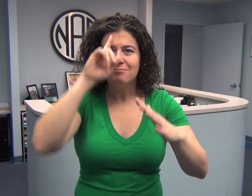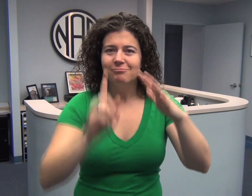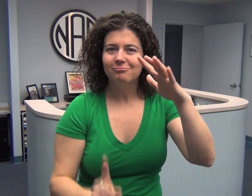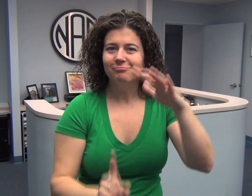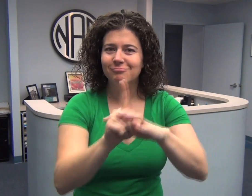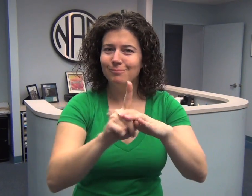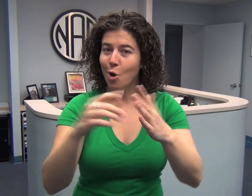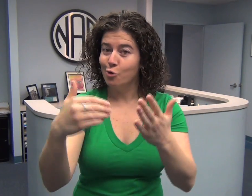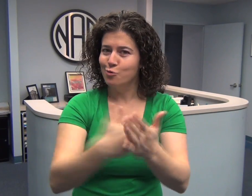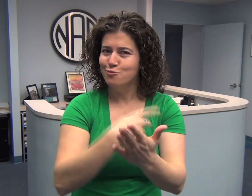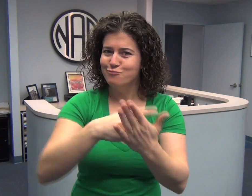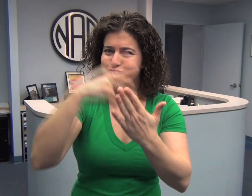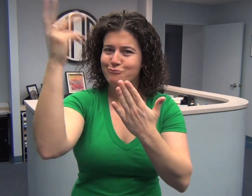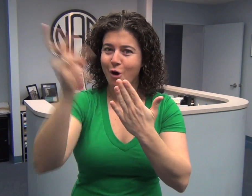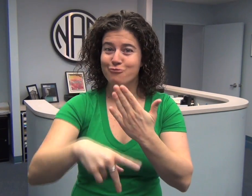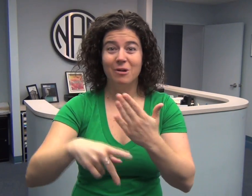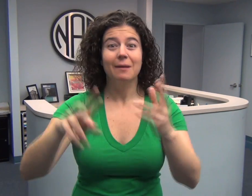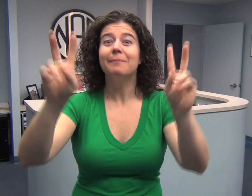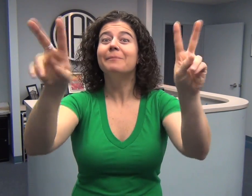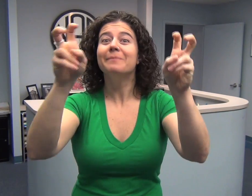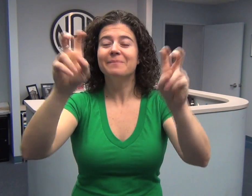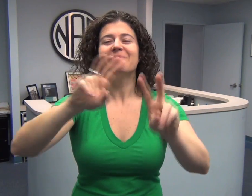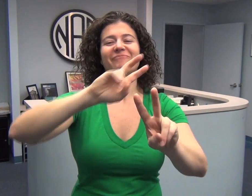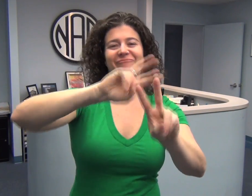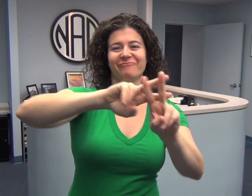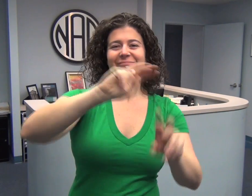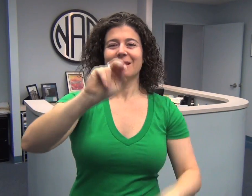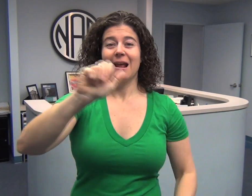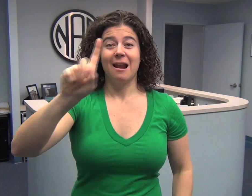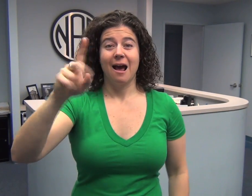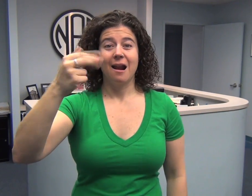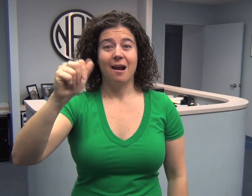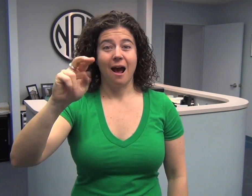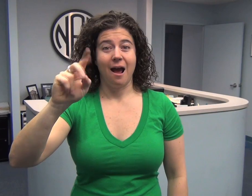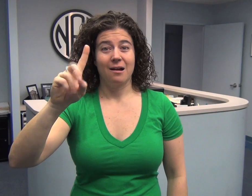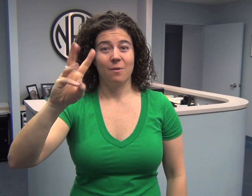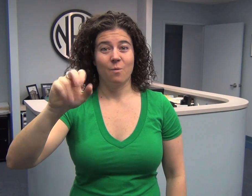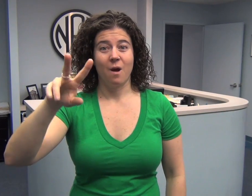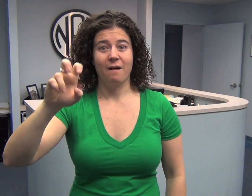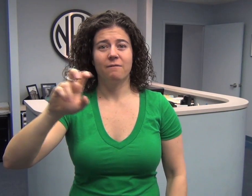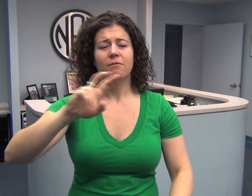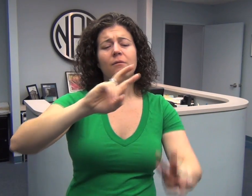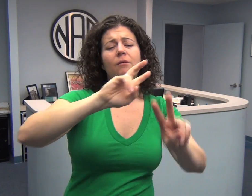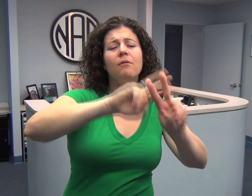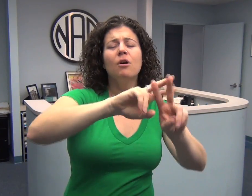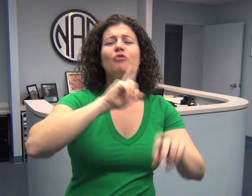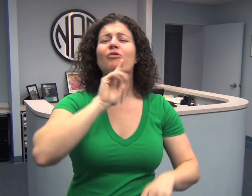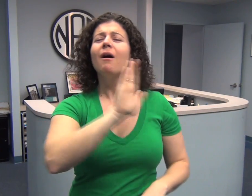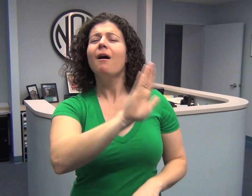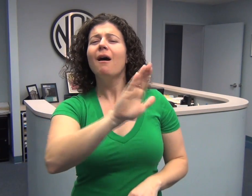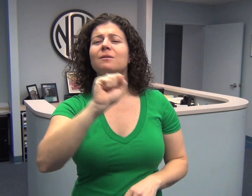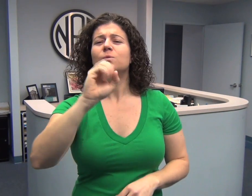We’re happy to share a new program idea called the “#NADHandwave”! In case you’re not sure what that sign means